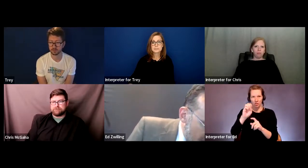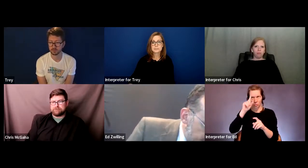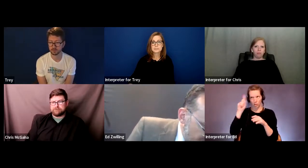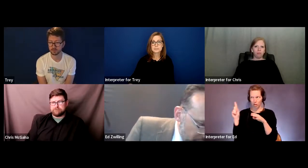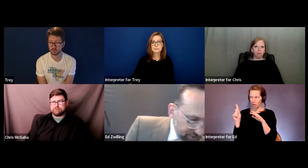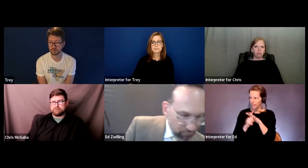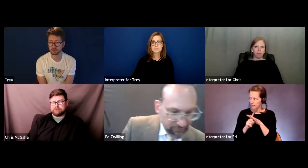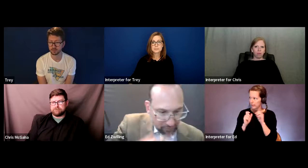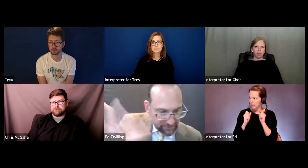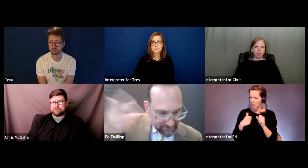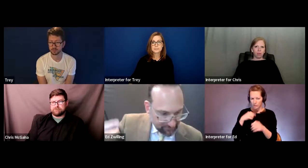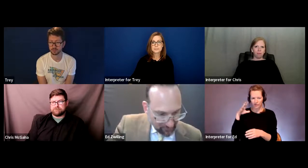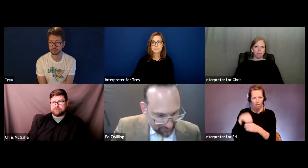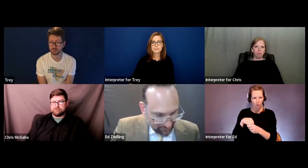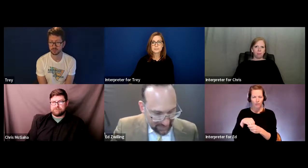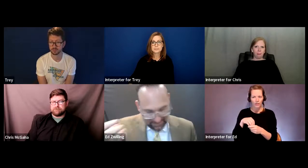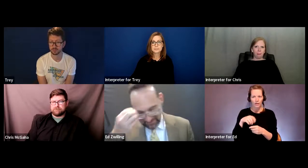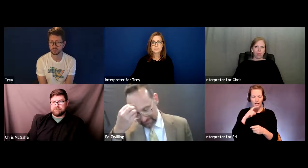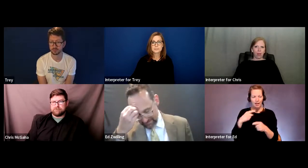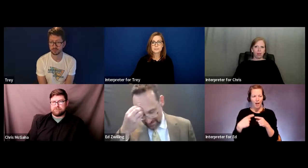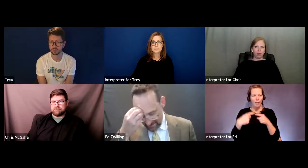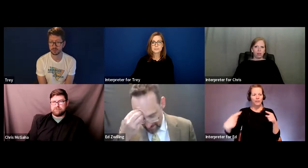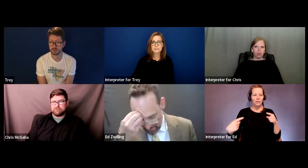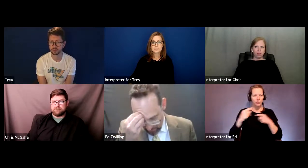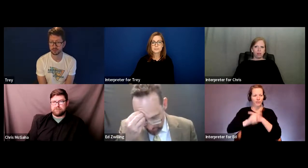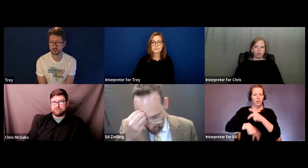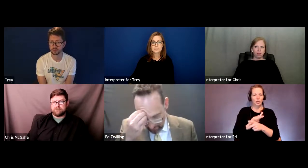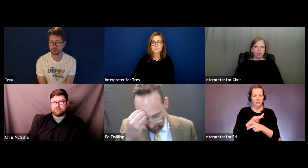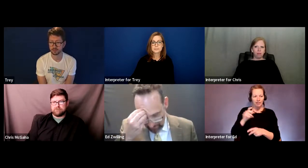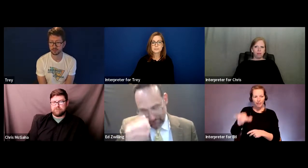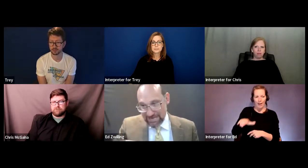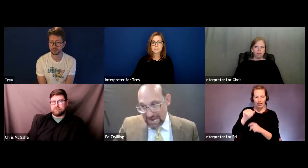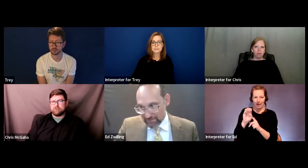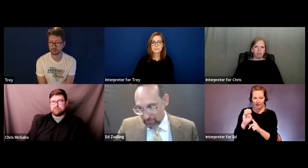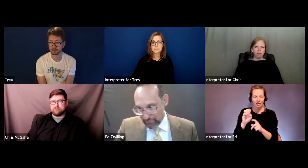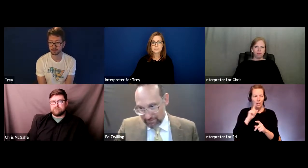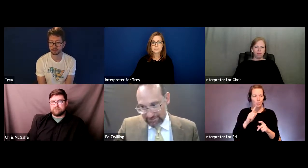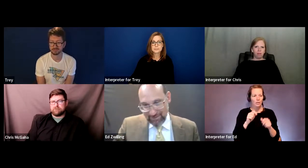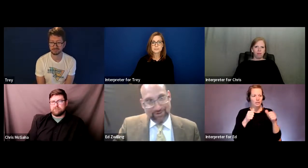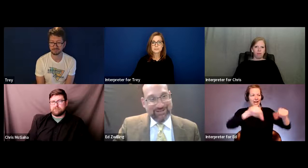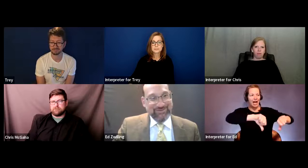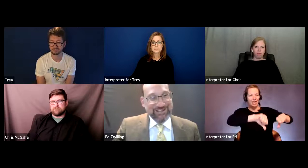I was involved in a reverse version of that case where they were denying services to somebody